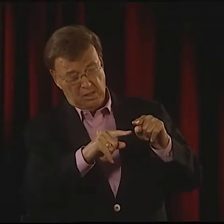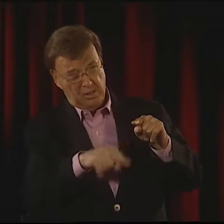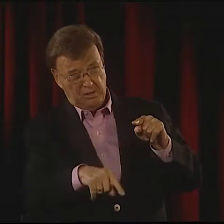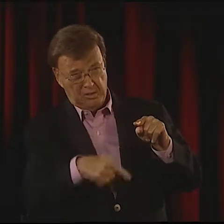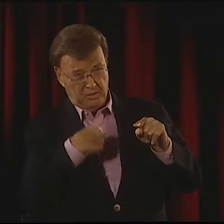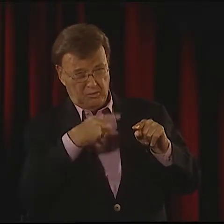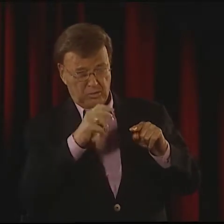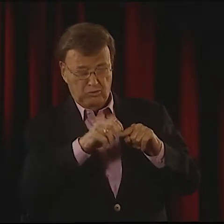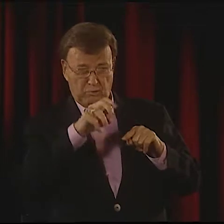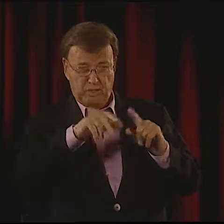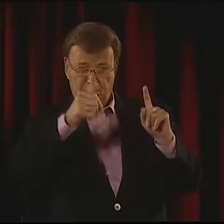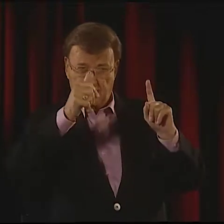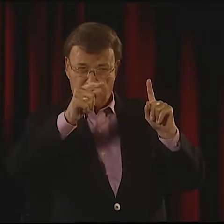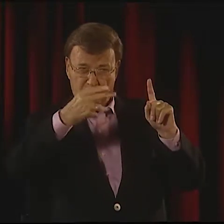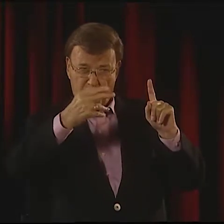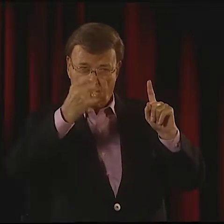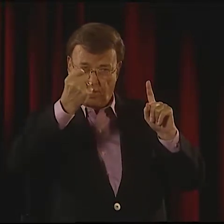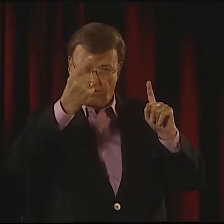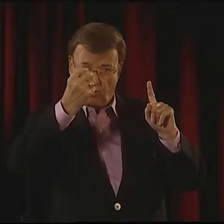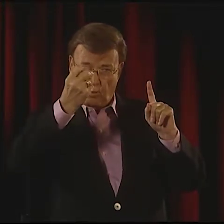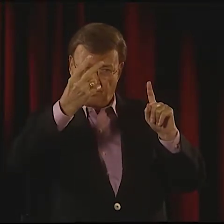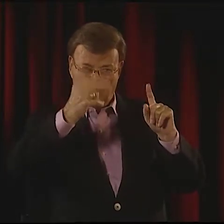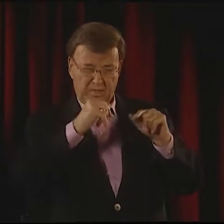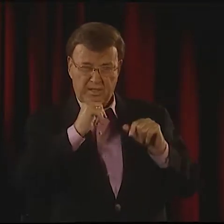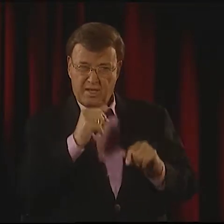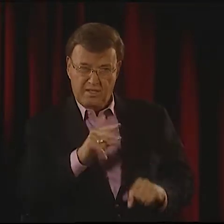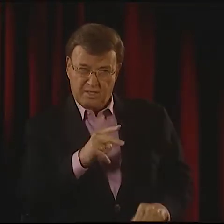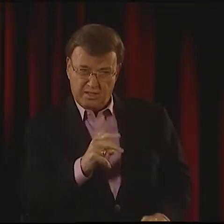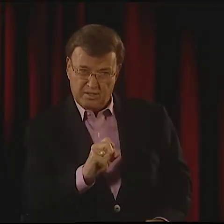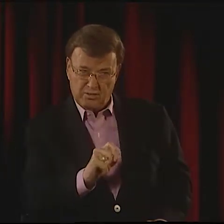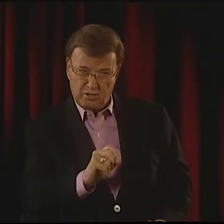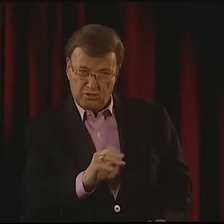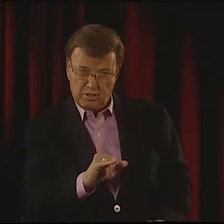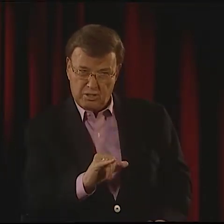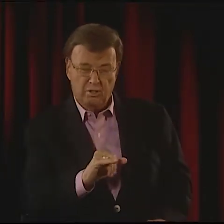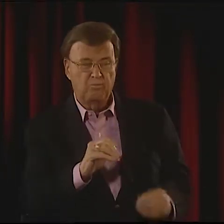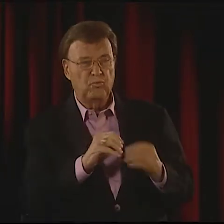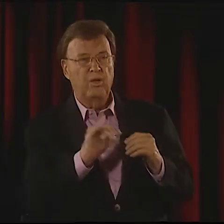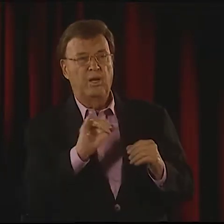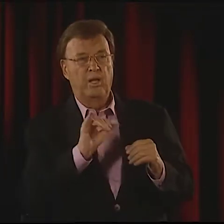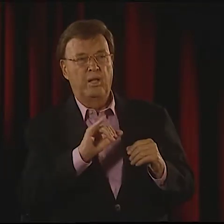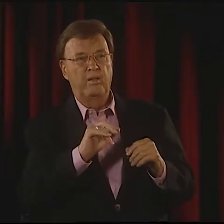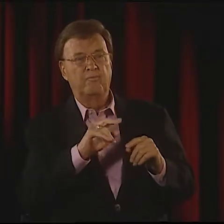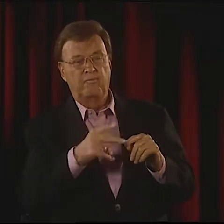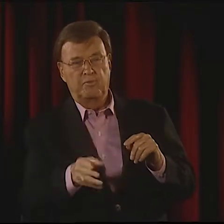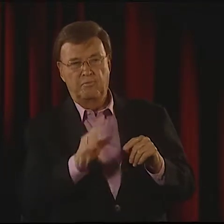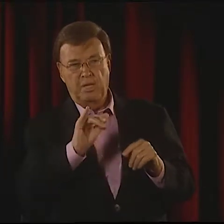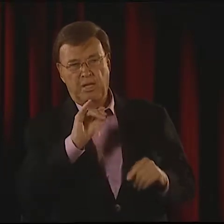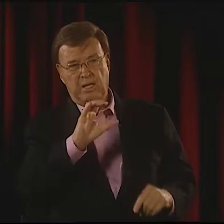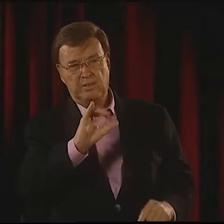REALLY, YOU DON'T TRY AND KILL YOURSELF FROM JUMPING FROM THE SECOND OR THIRD STORY. YOU GO UP TO THE 12th OR 13th.